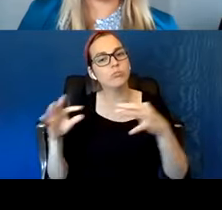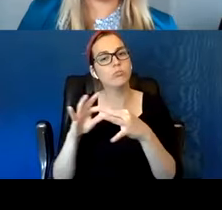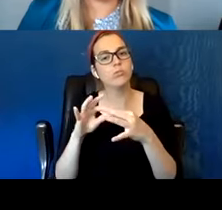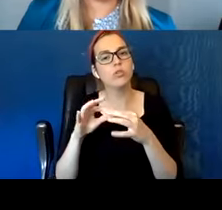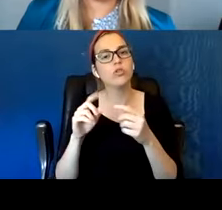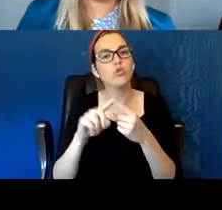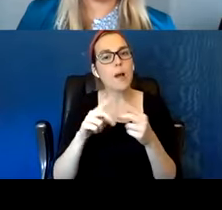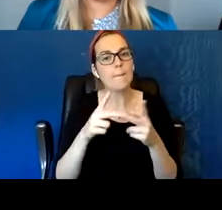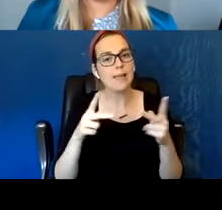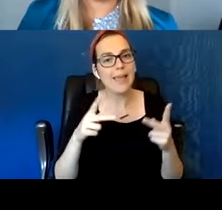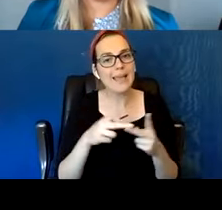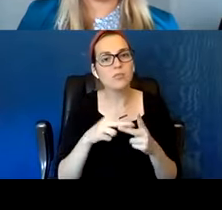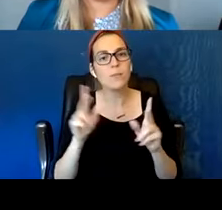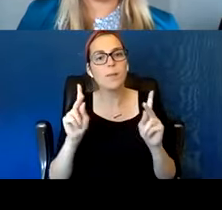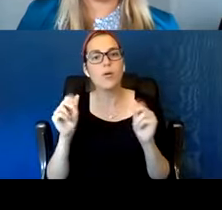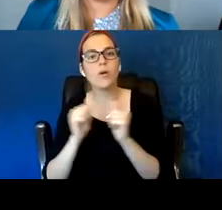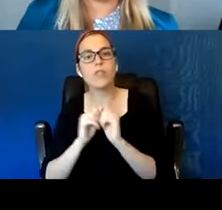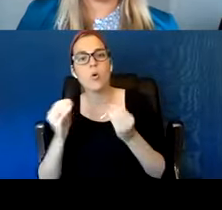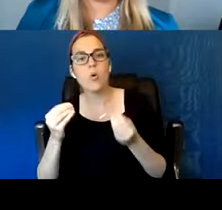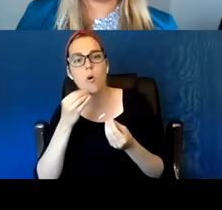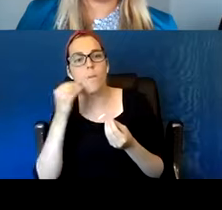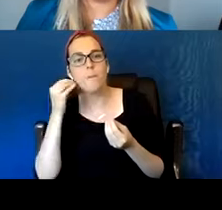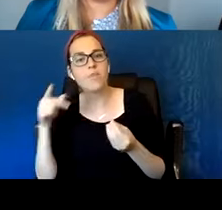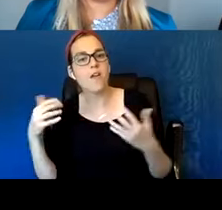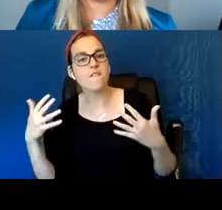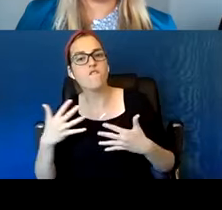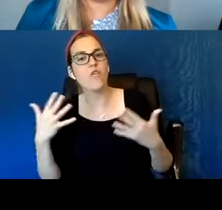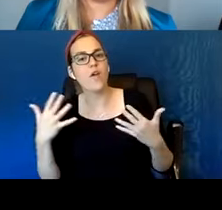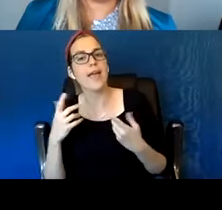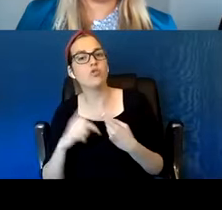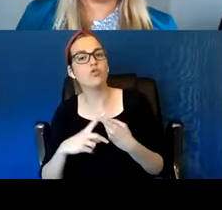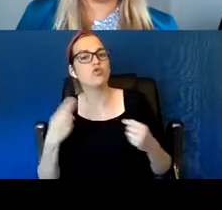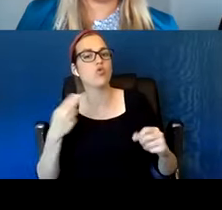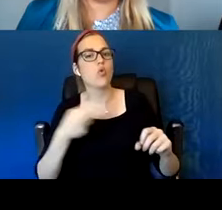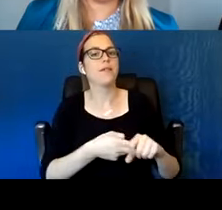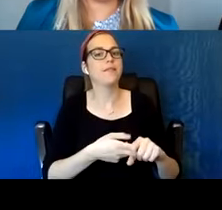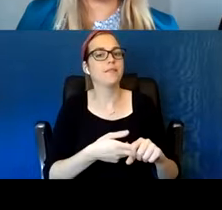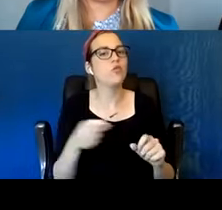So when you're okay and you got to take care of yourself, 'cause this is hard work.